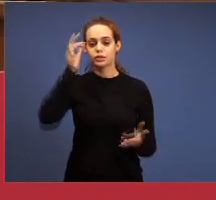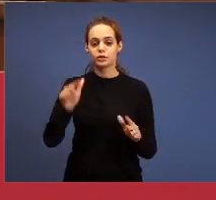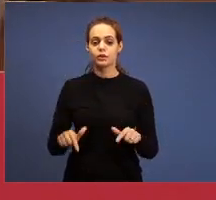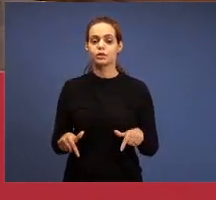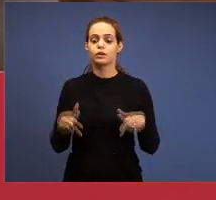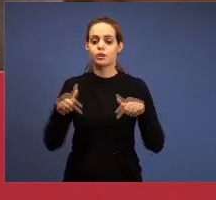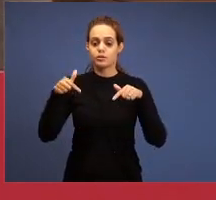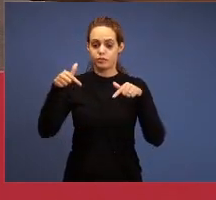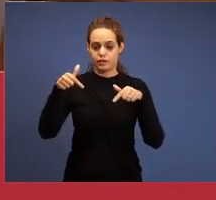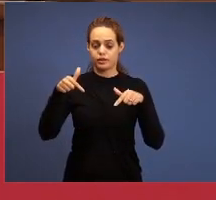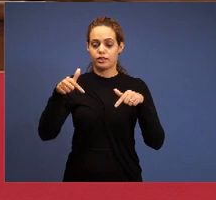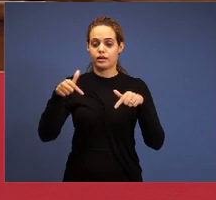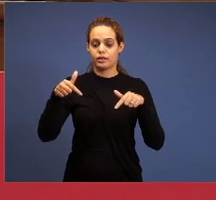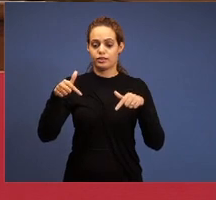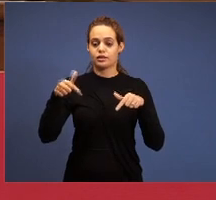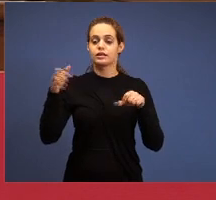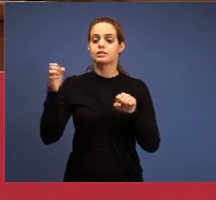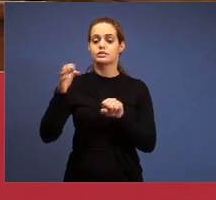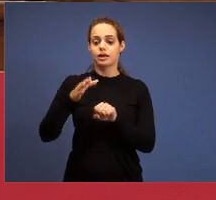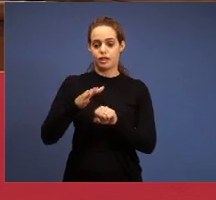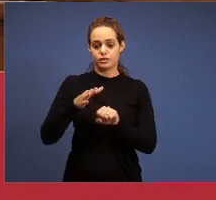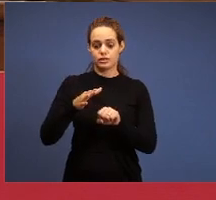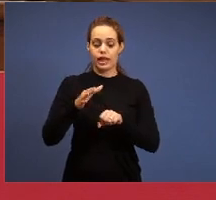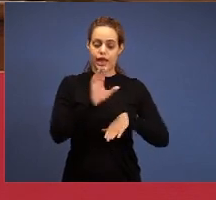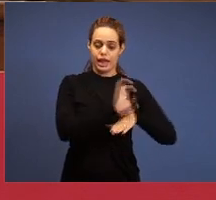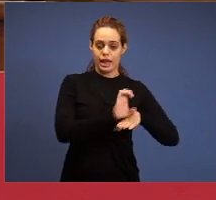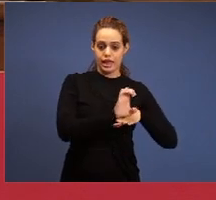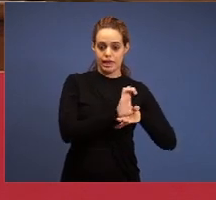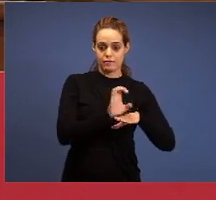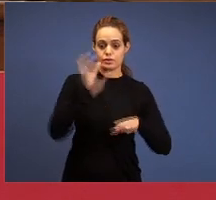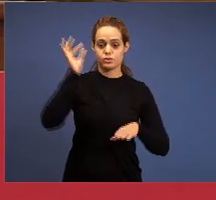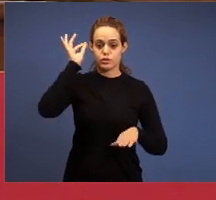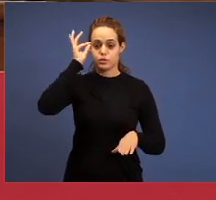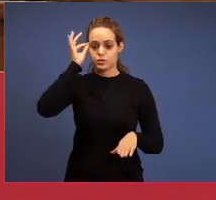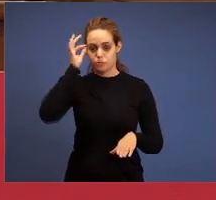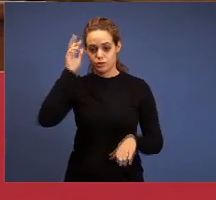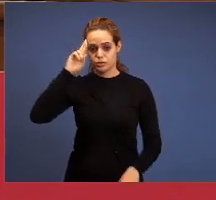the Spirit of the Lord, the joint, in Smyrna